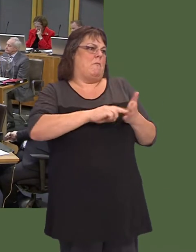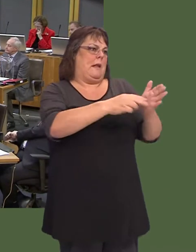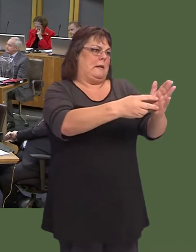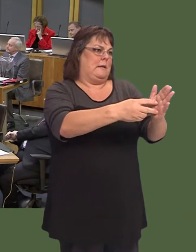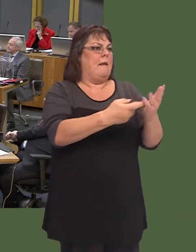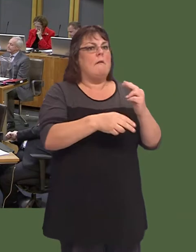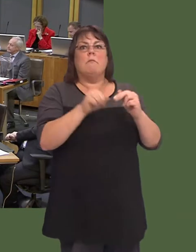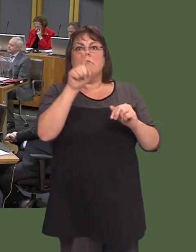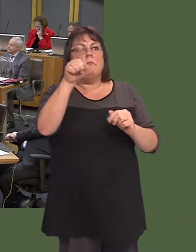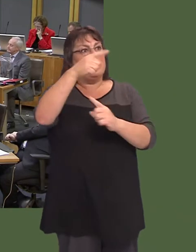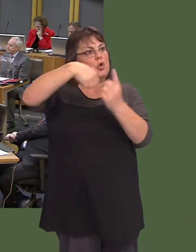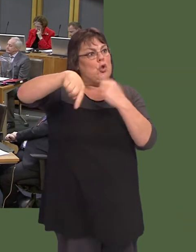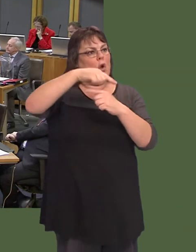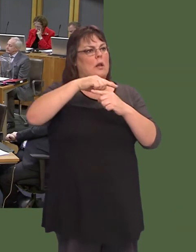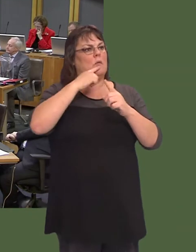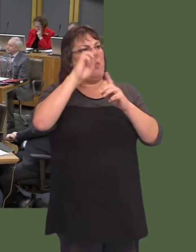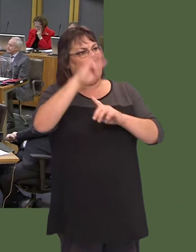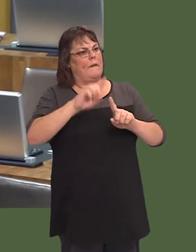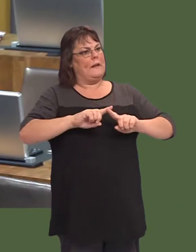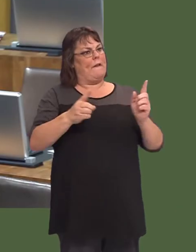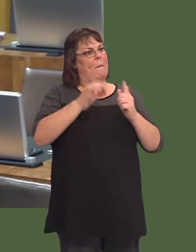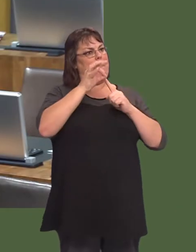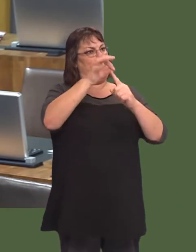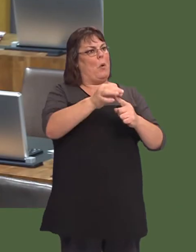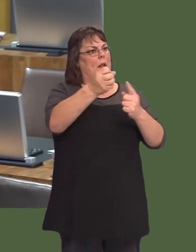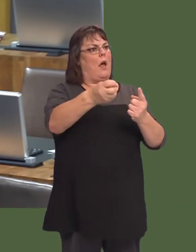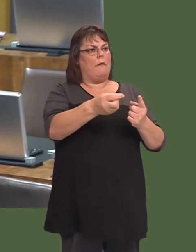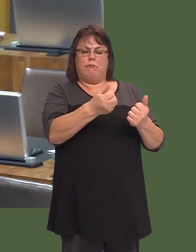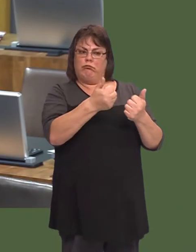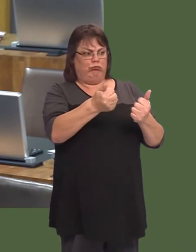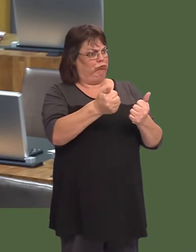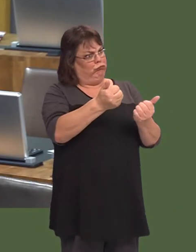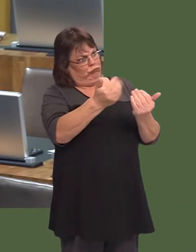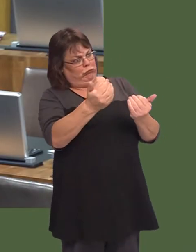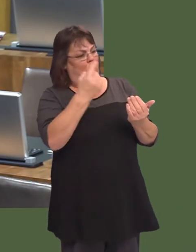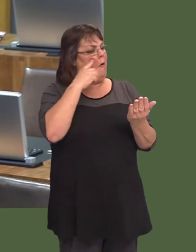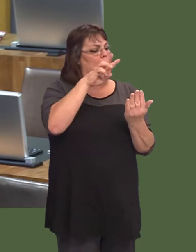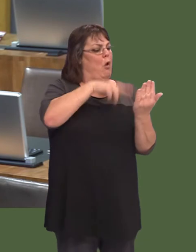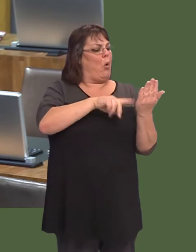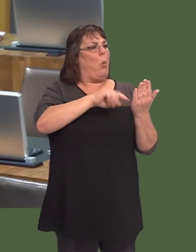If the circuit is able to come up with a different proposal, then, of course, thatís something that we would look at.